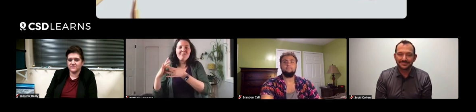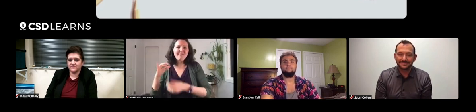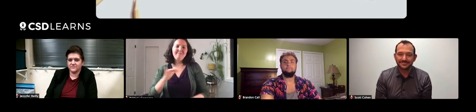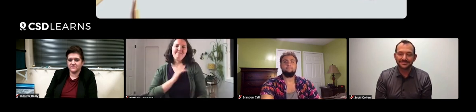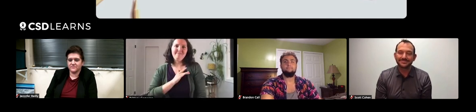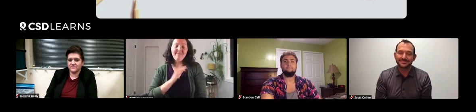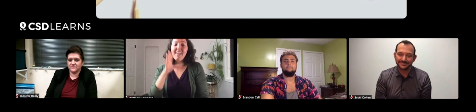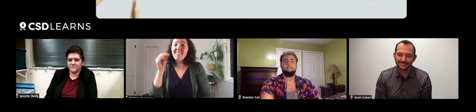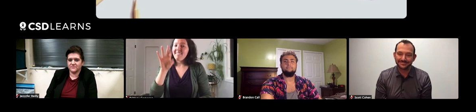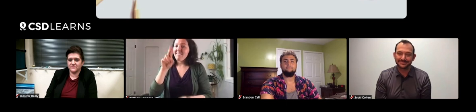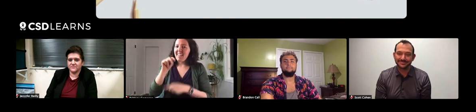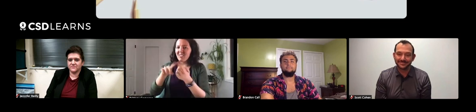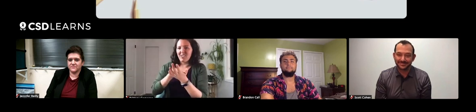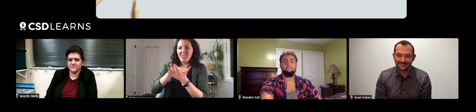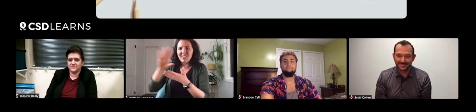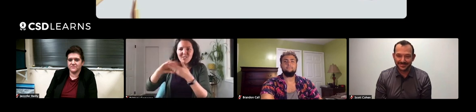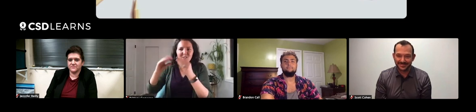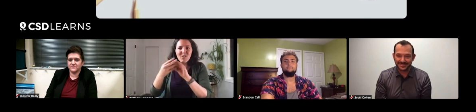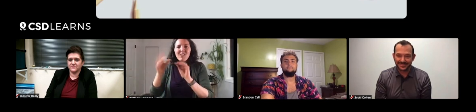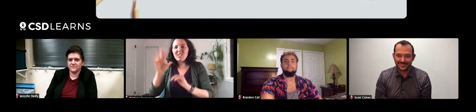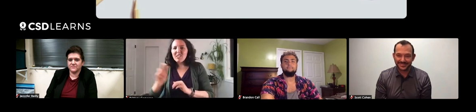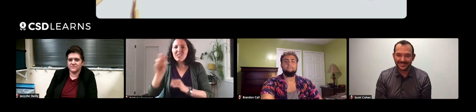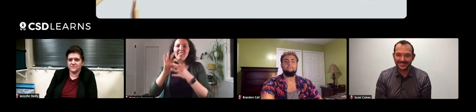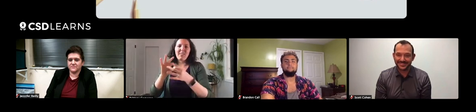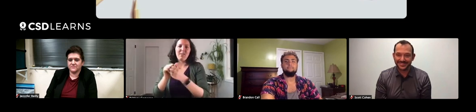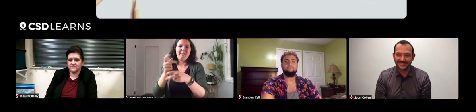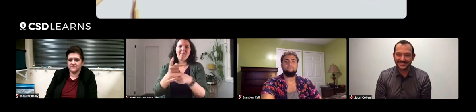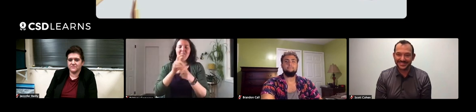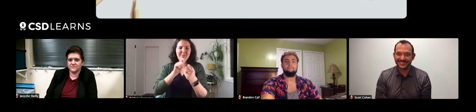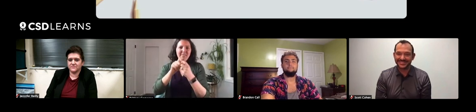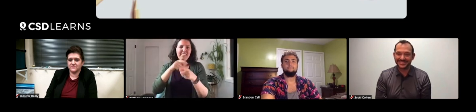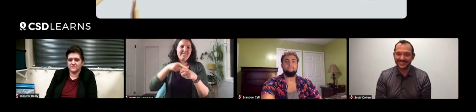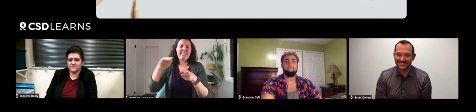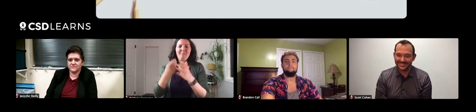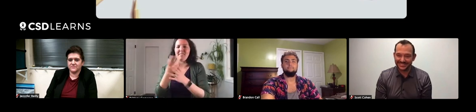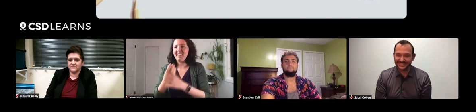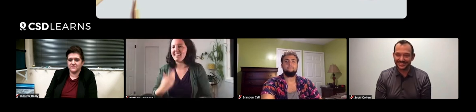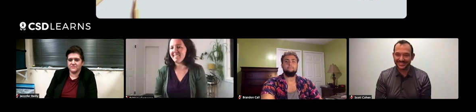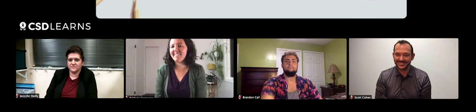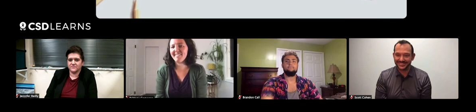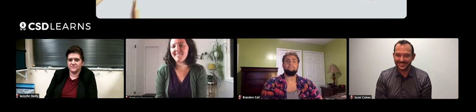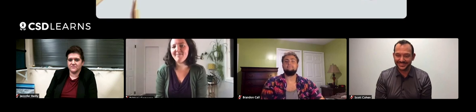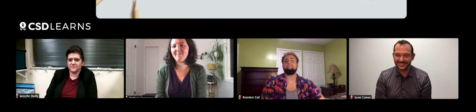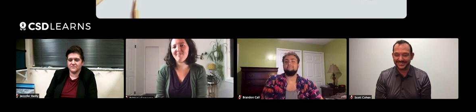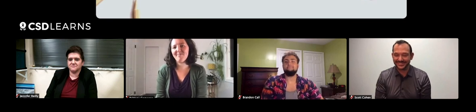It's so fun to learn different people's stories and their journey with specific species of plants.